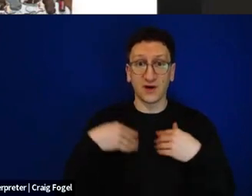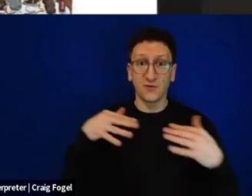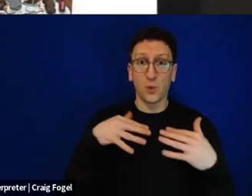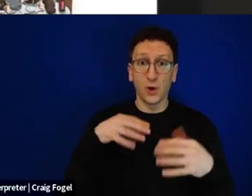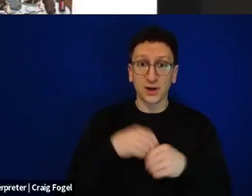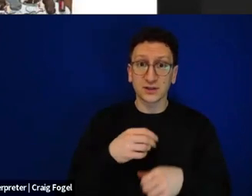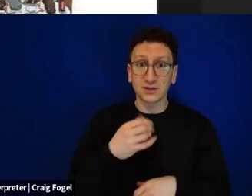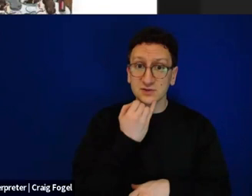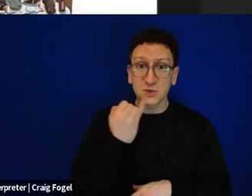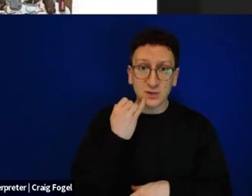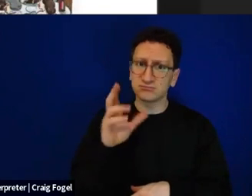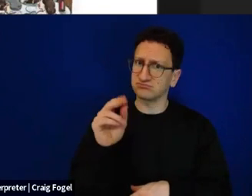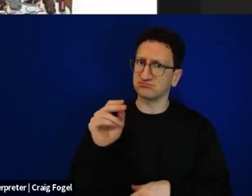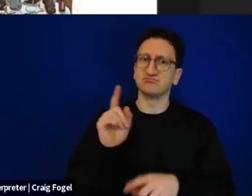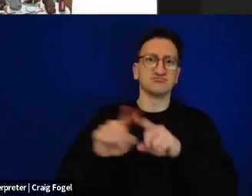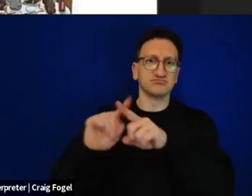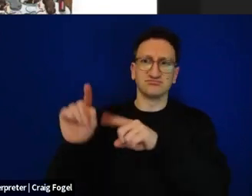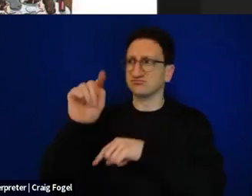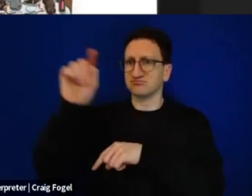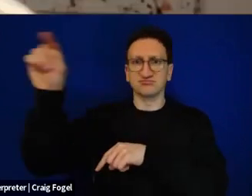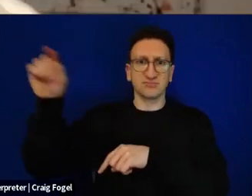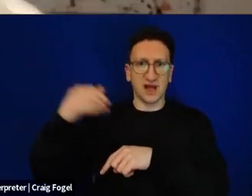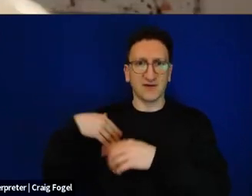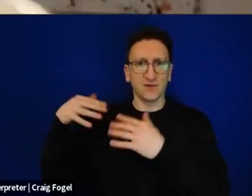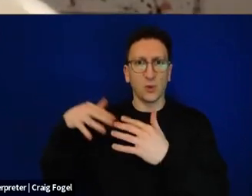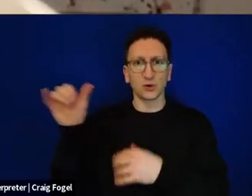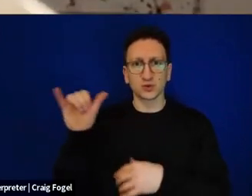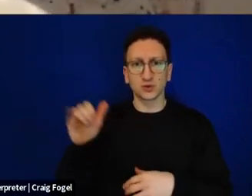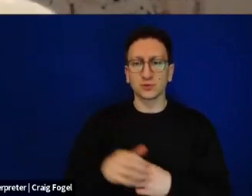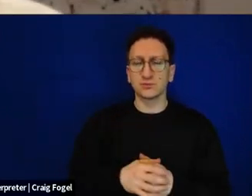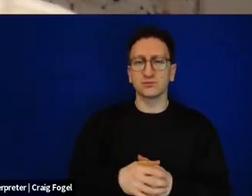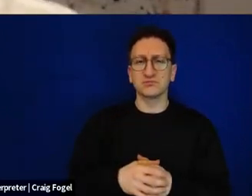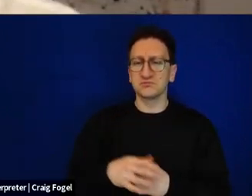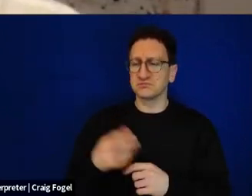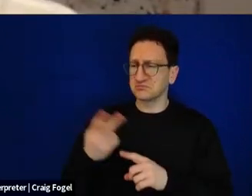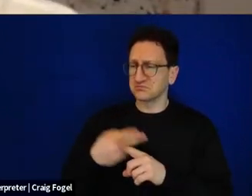that happened to us is a few months ago, we got a phone call from two women in Kiev who